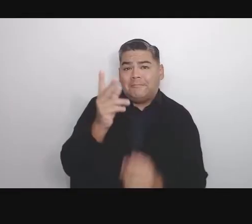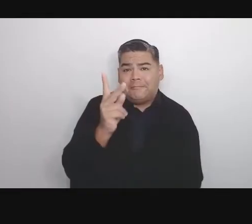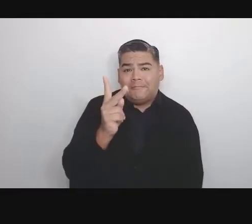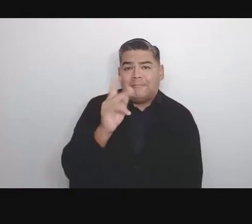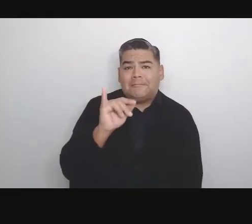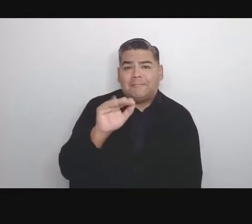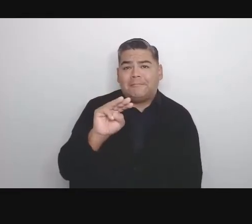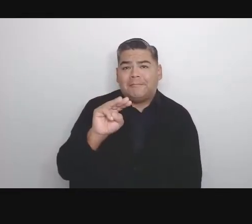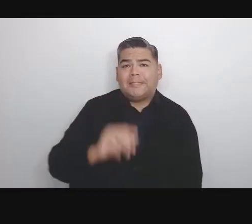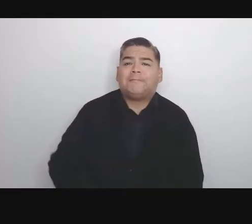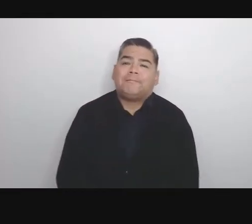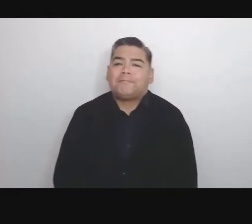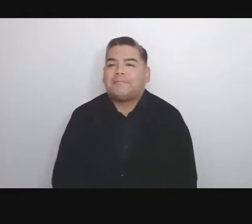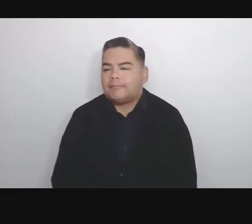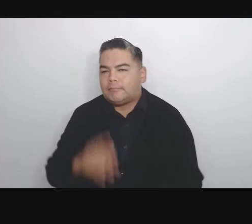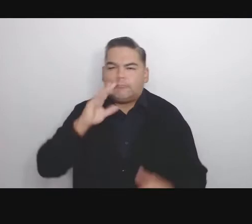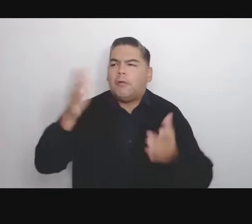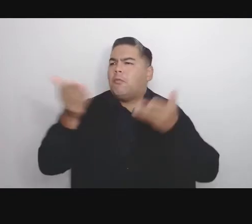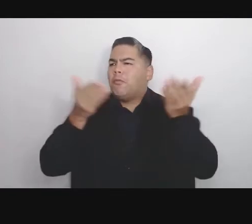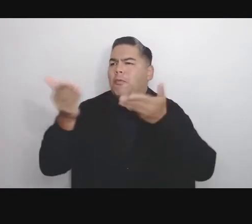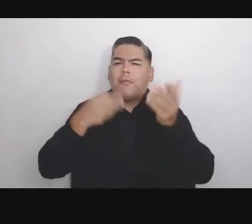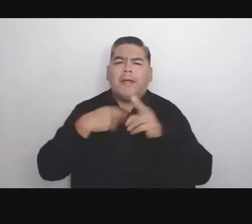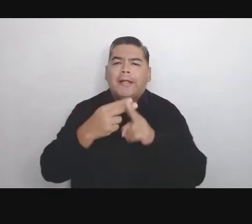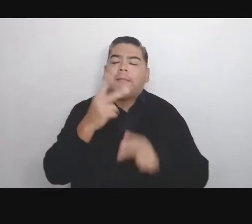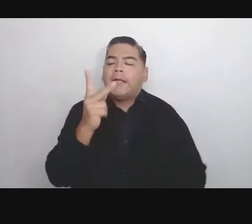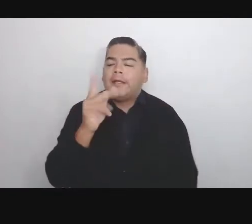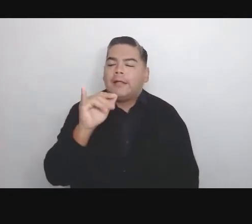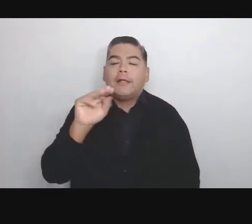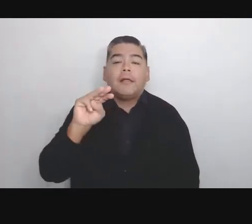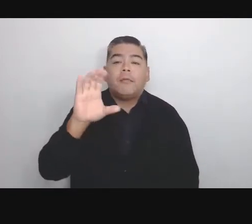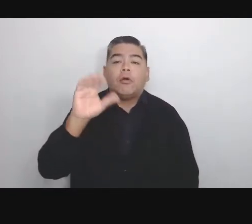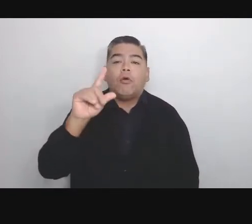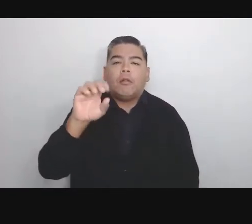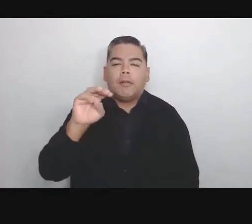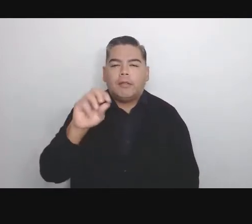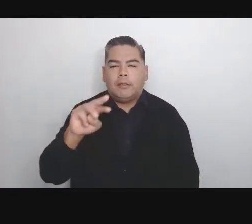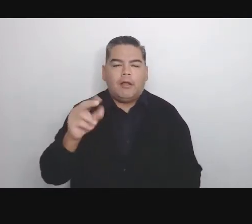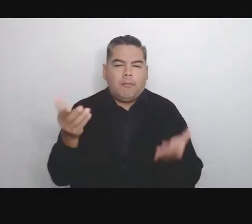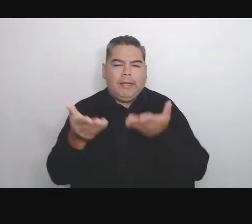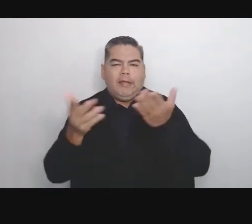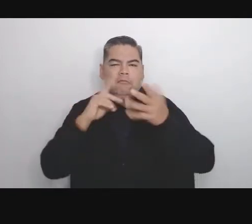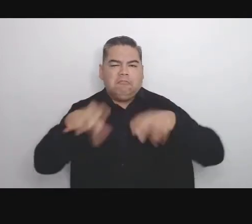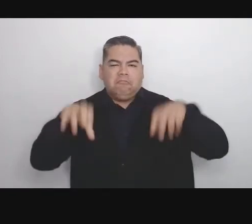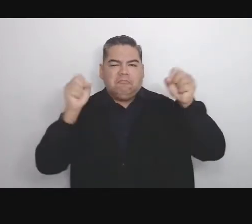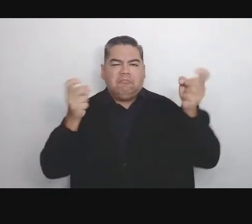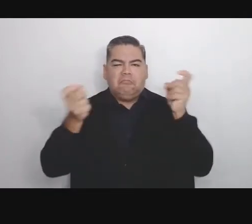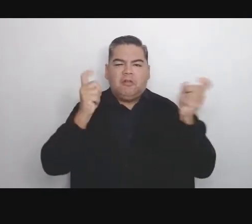Welcome back everybody. I'm Kim Coleman. I'll be your host for the next three hours here at WP Accessibility Day.